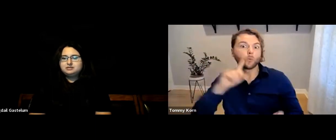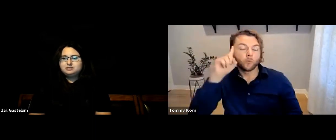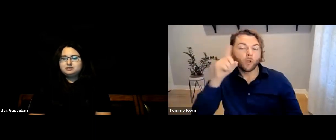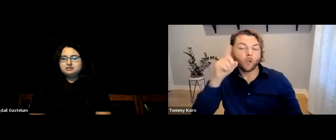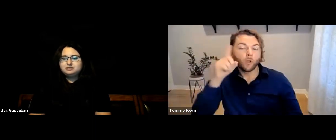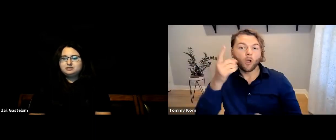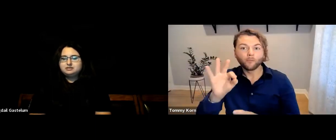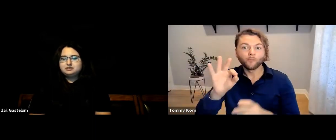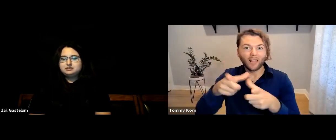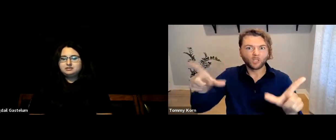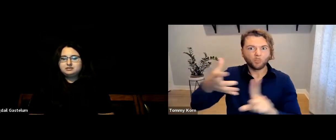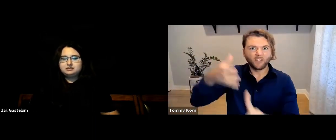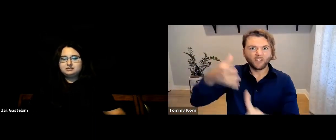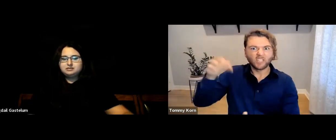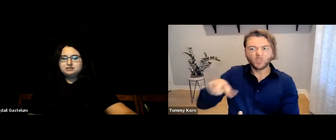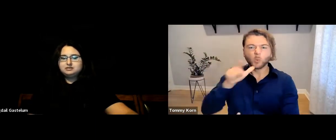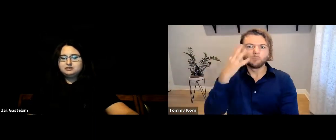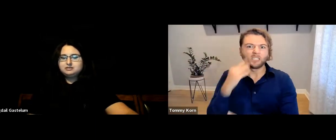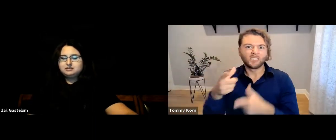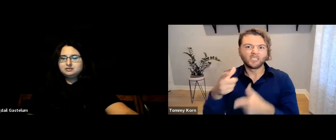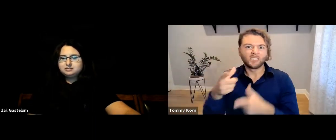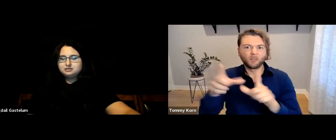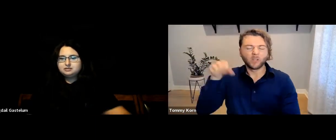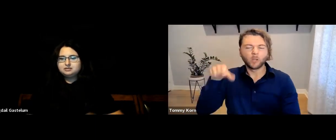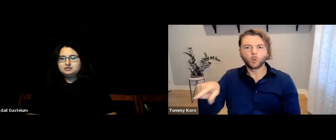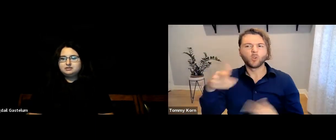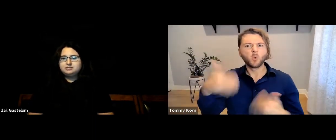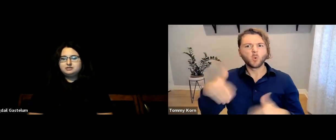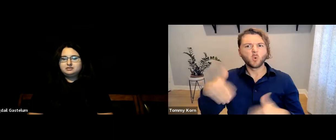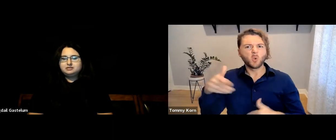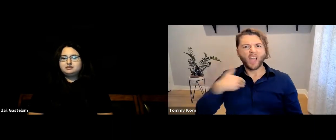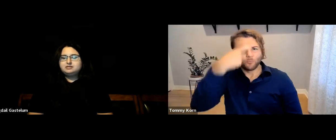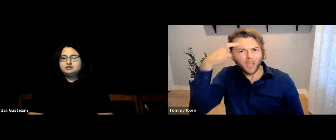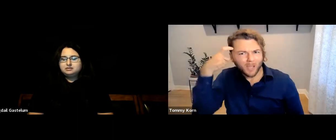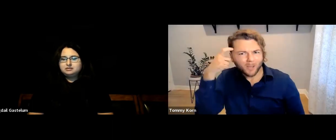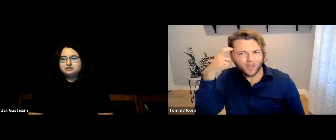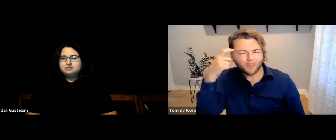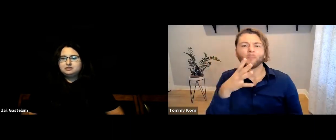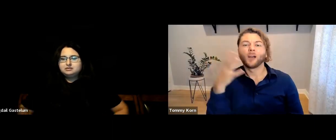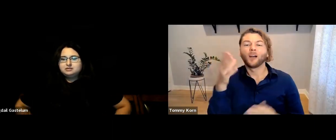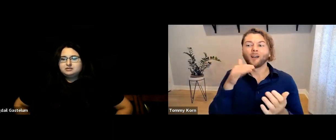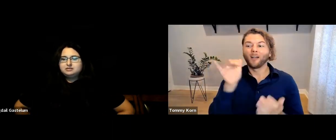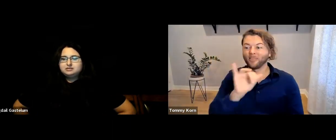and who experienced language deprivation and that trauma.